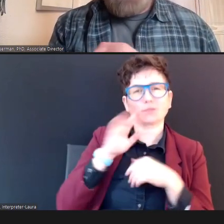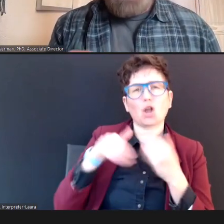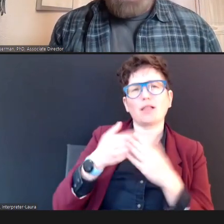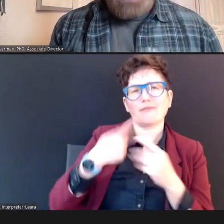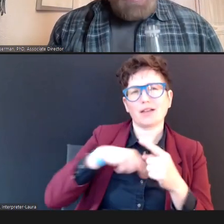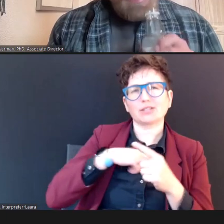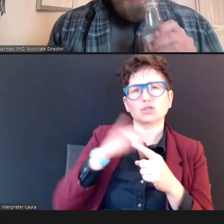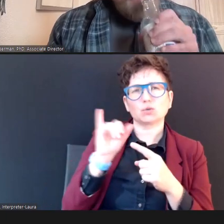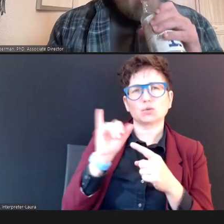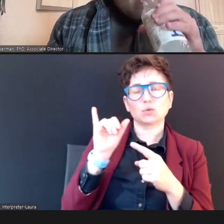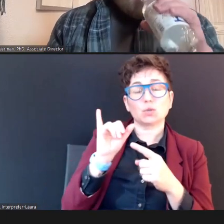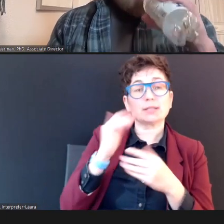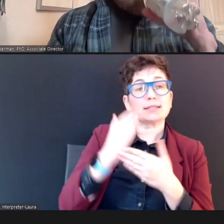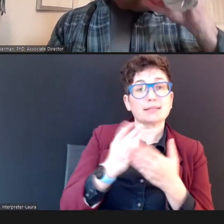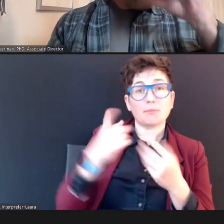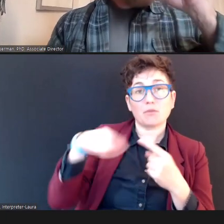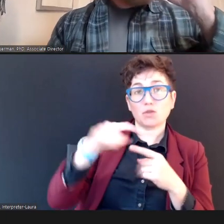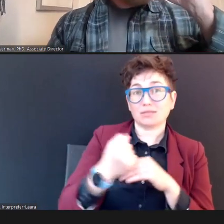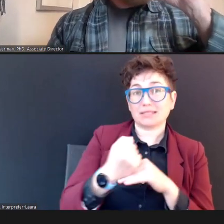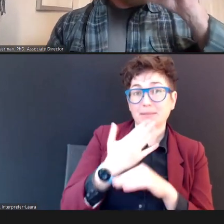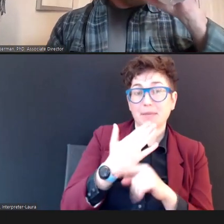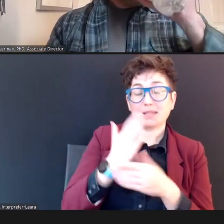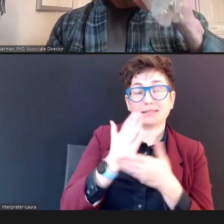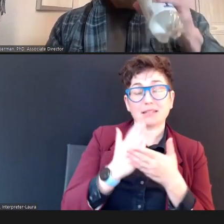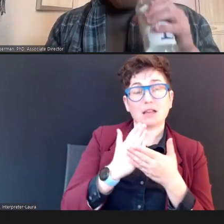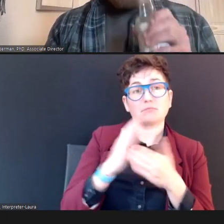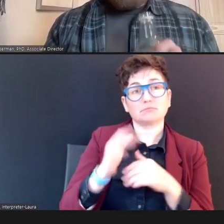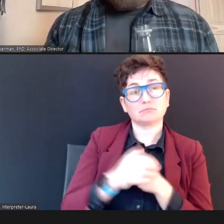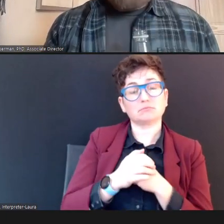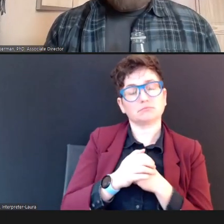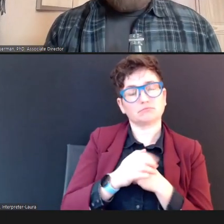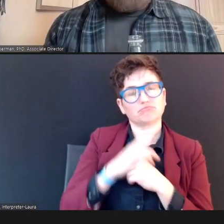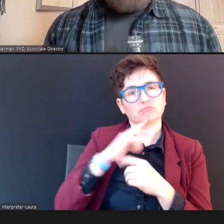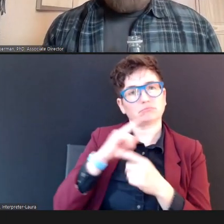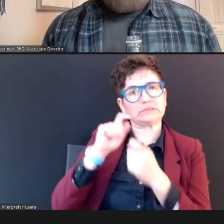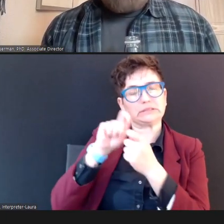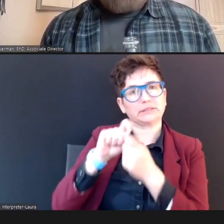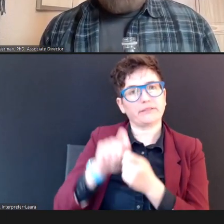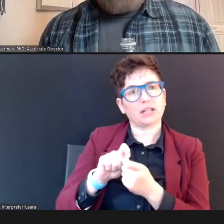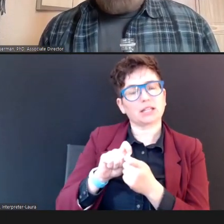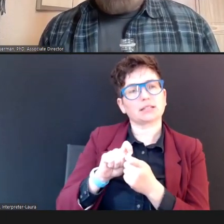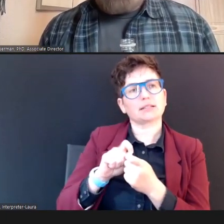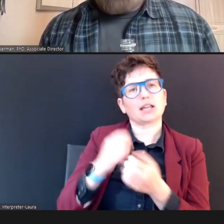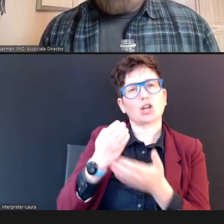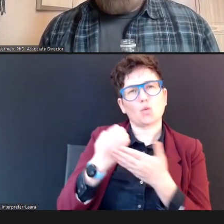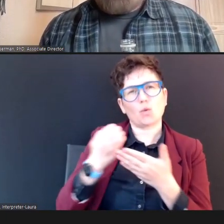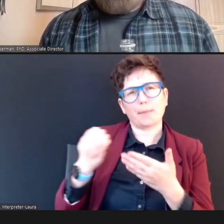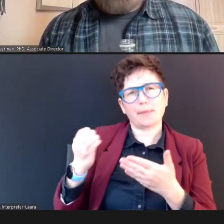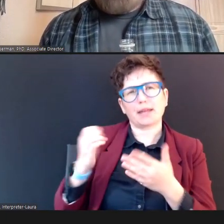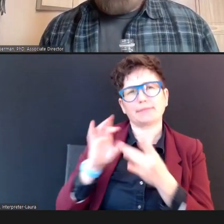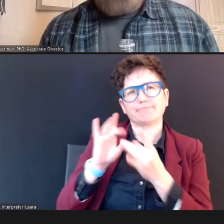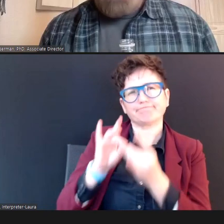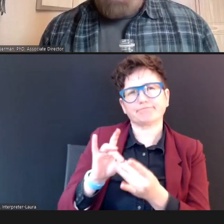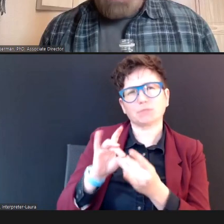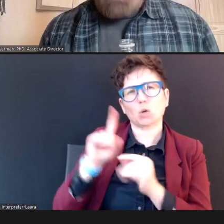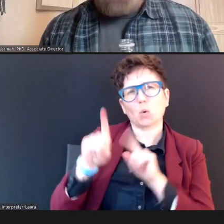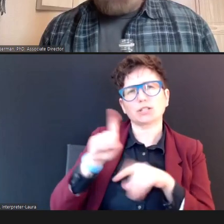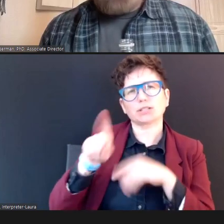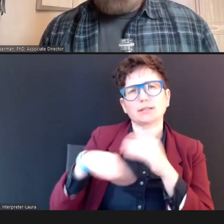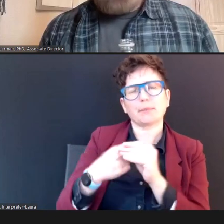that some of you submitted some very specific equipment-specific questions about the error messages on your equipment.